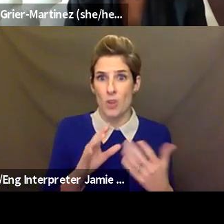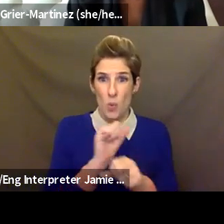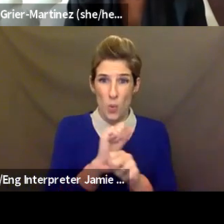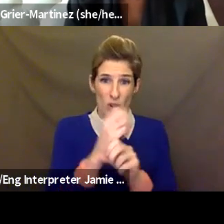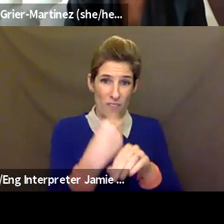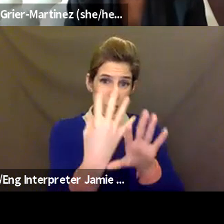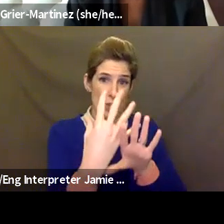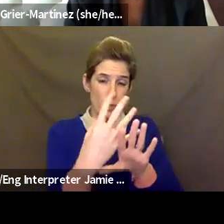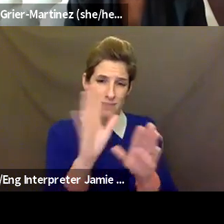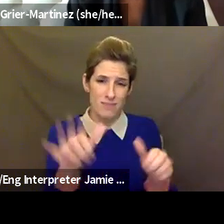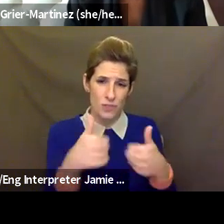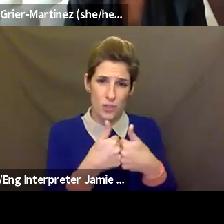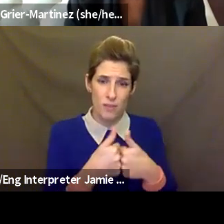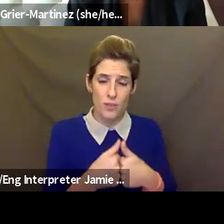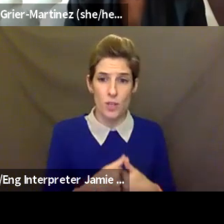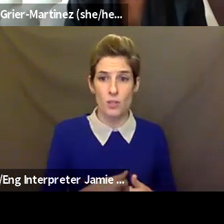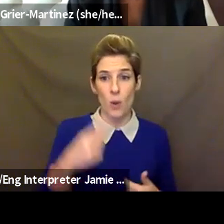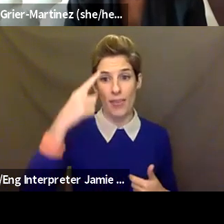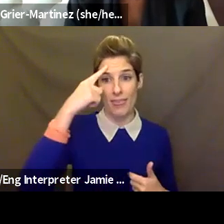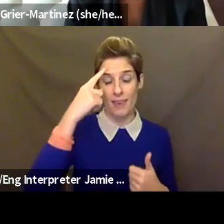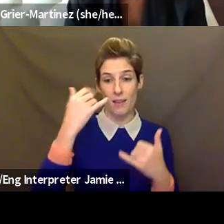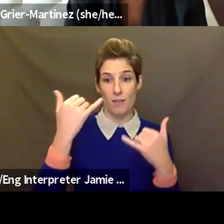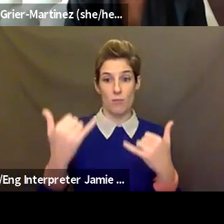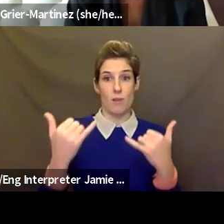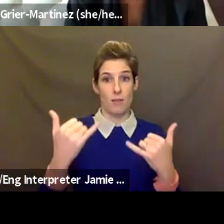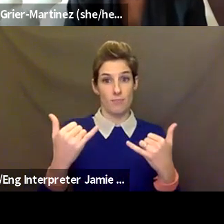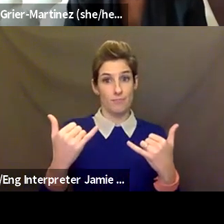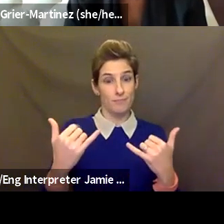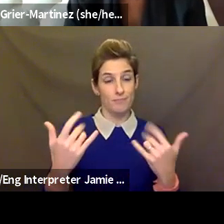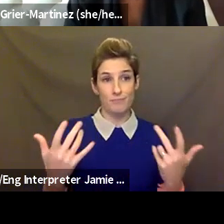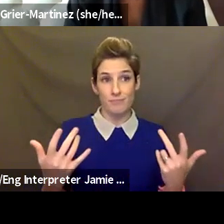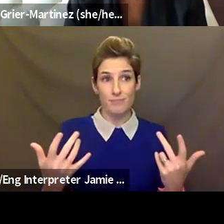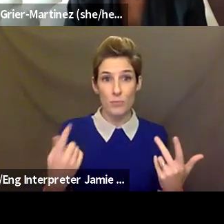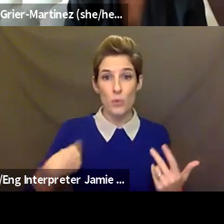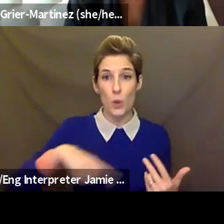needs to be, you know, all honesty, advocacy, and I think